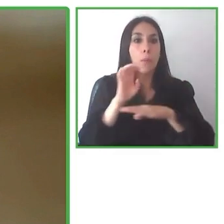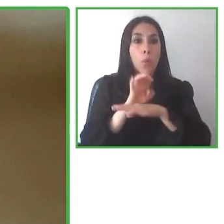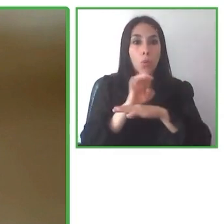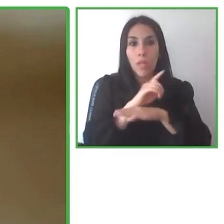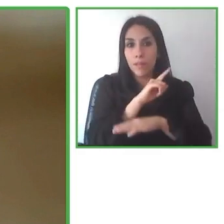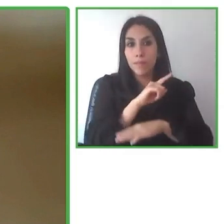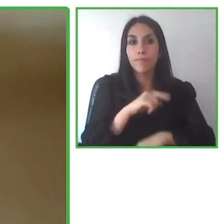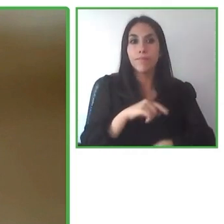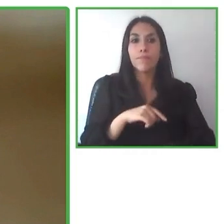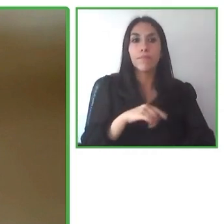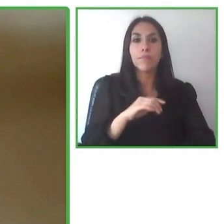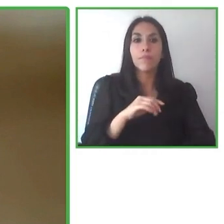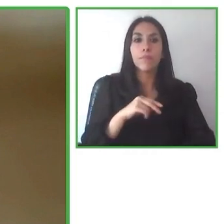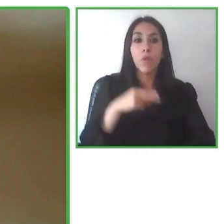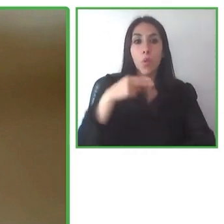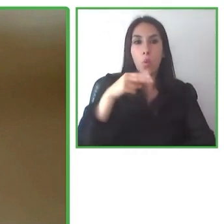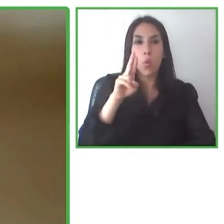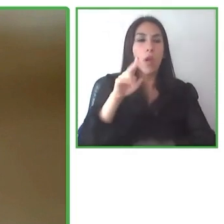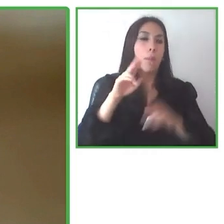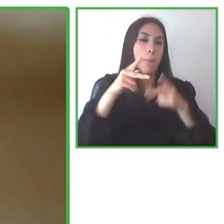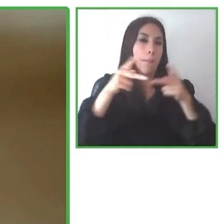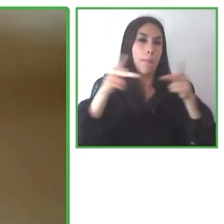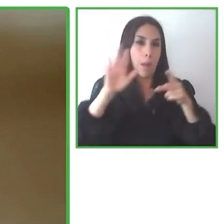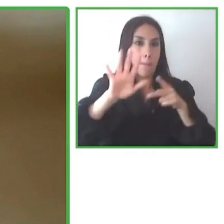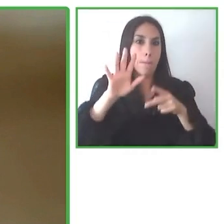She also managed LatinAmerica for All.